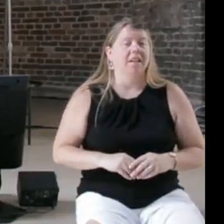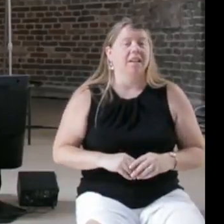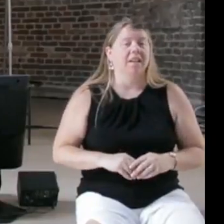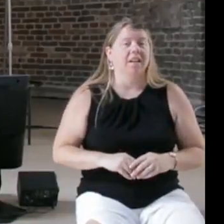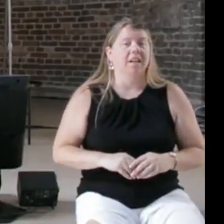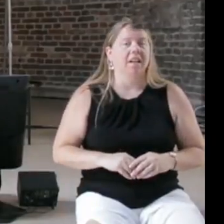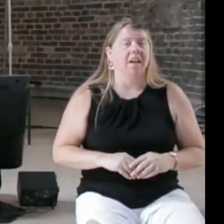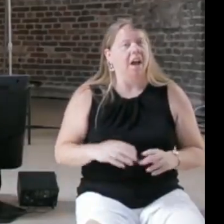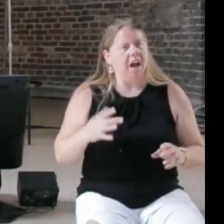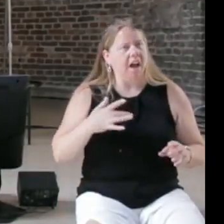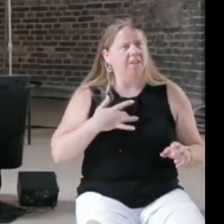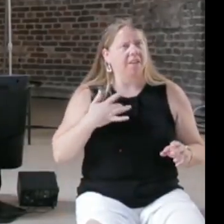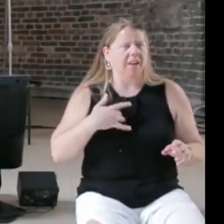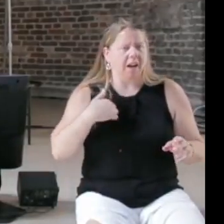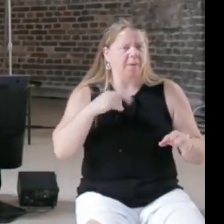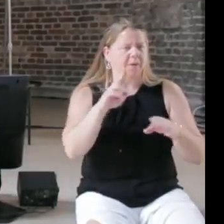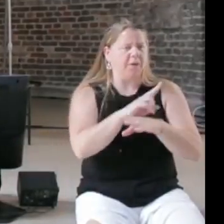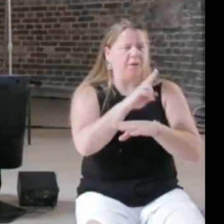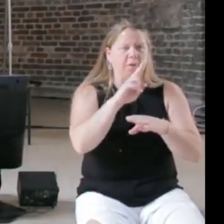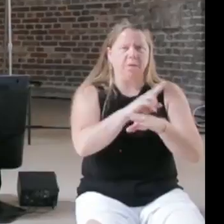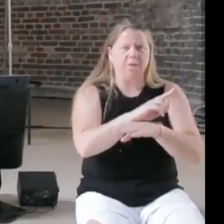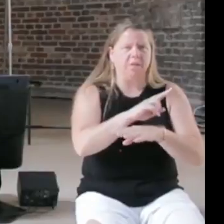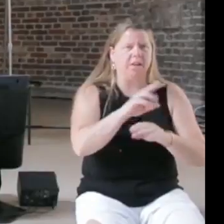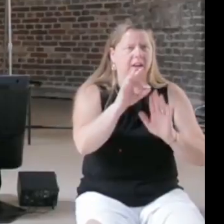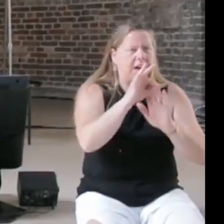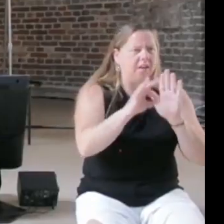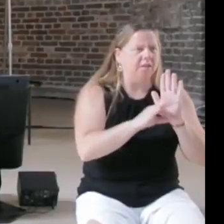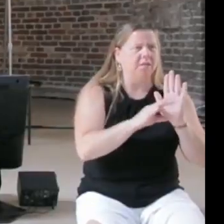strategically, what are they affecting in the whole system, rather than right now you're